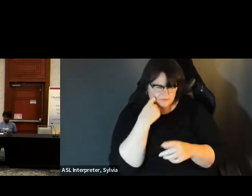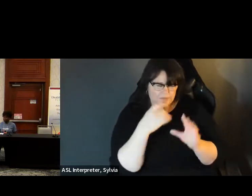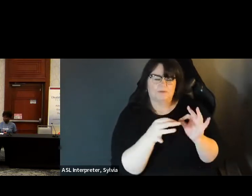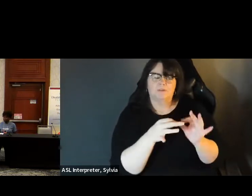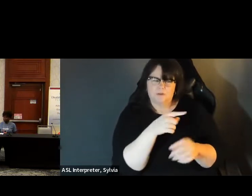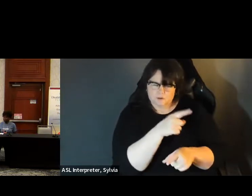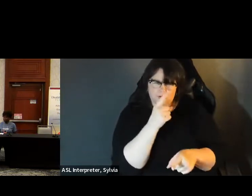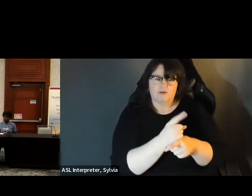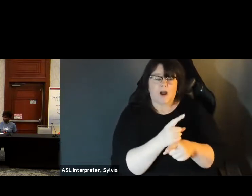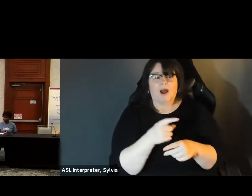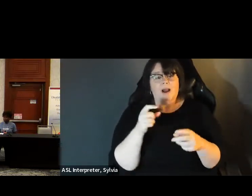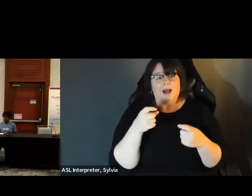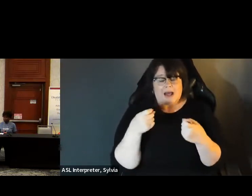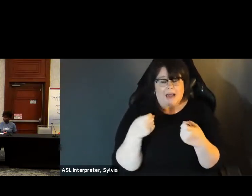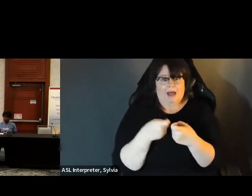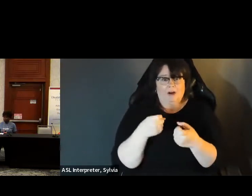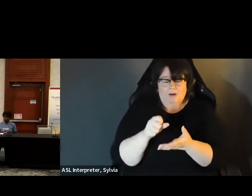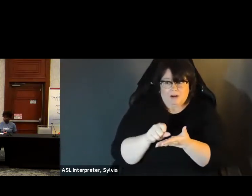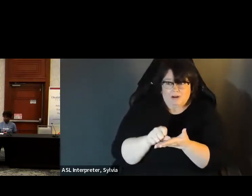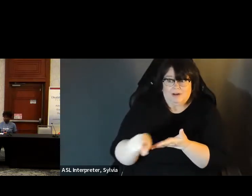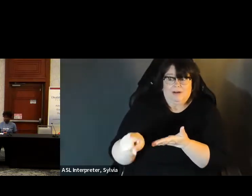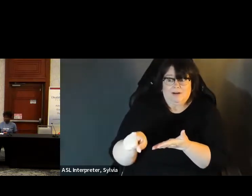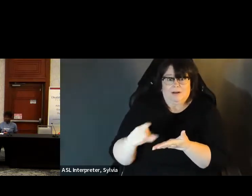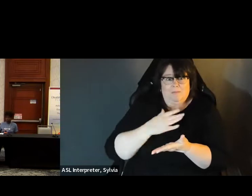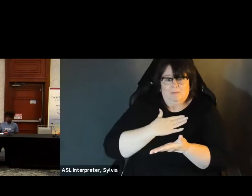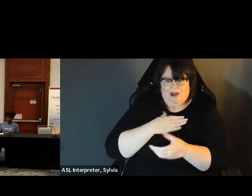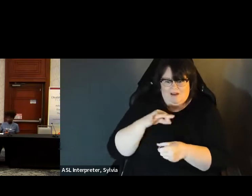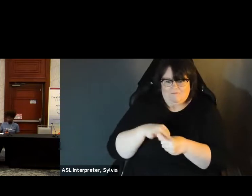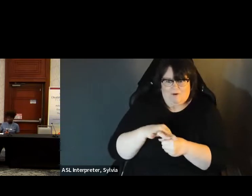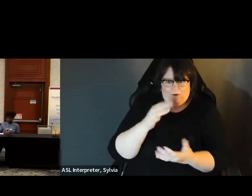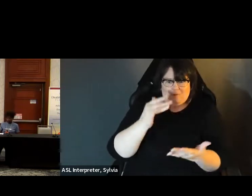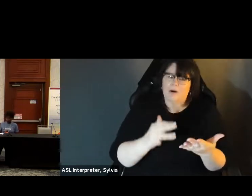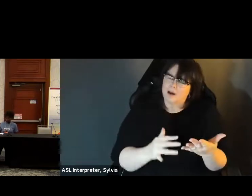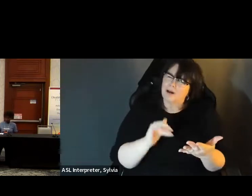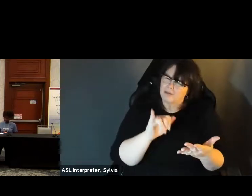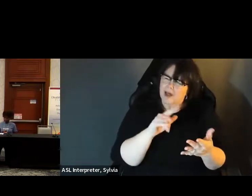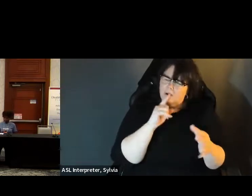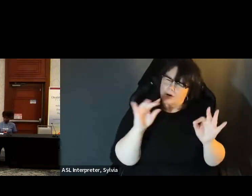Finney. The the electronic delivery of the ballot. You are absolutely right the electronic delivery of the ballot